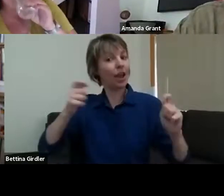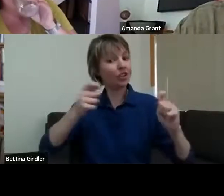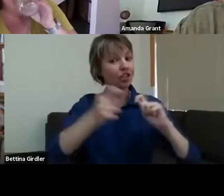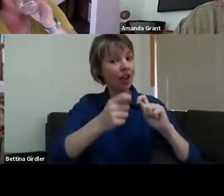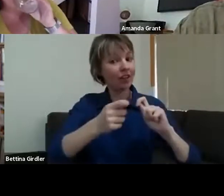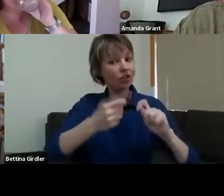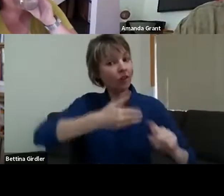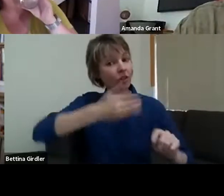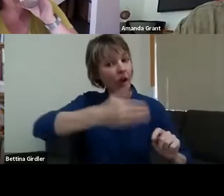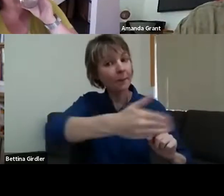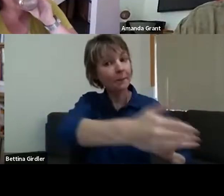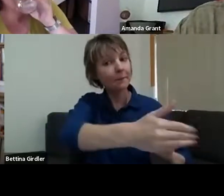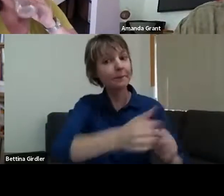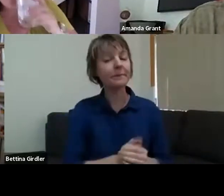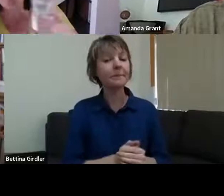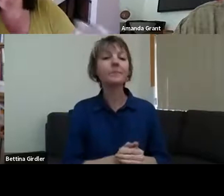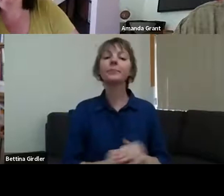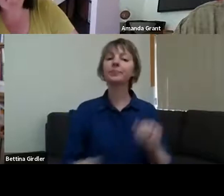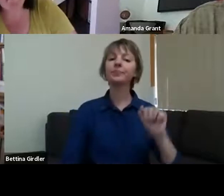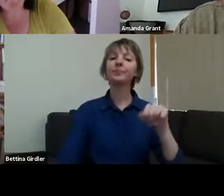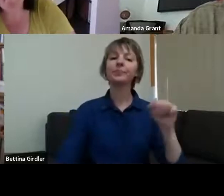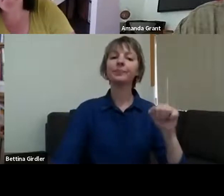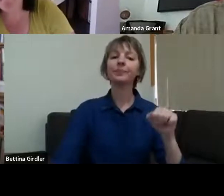Yeah, it did. I don't think I did a particularly good job of